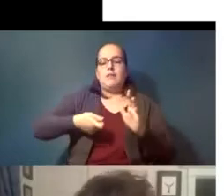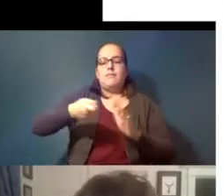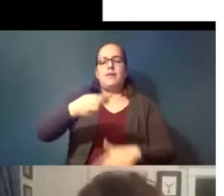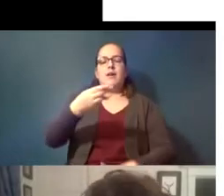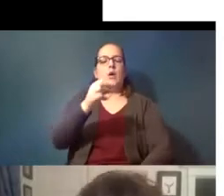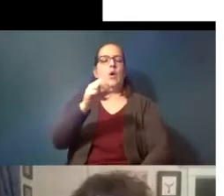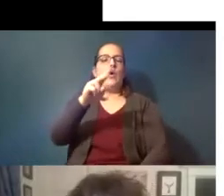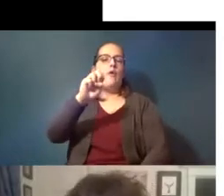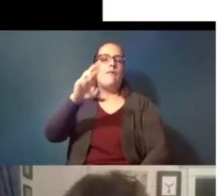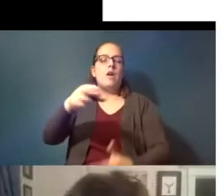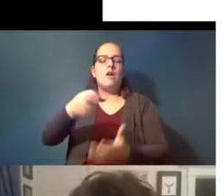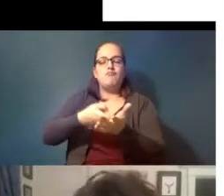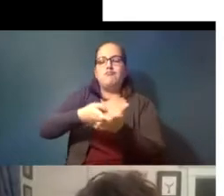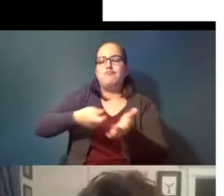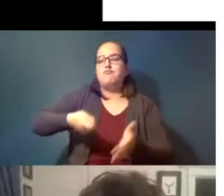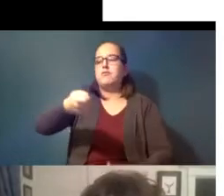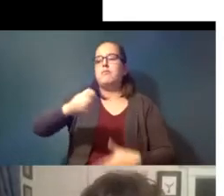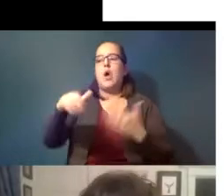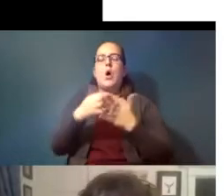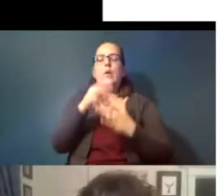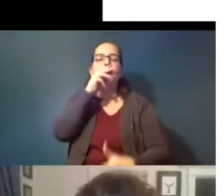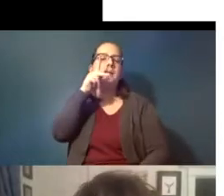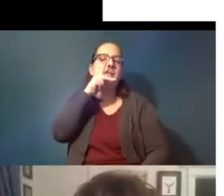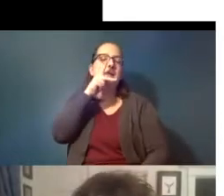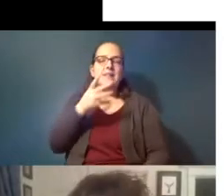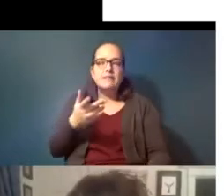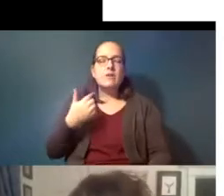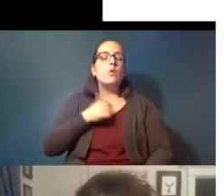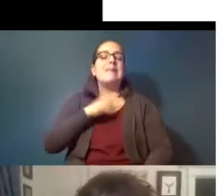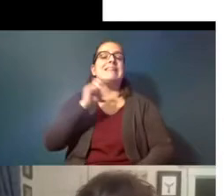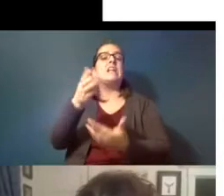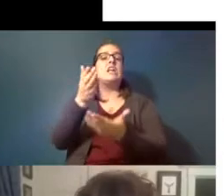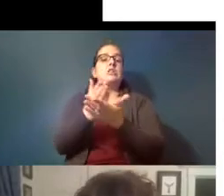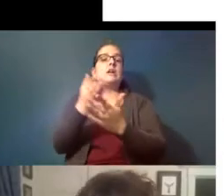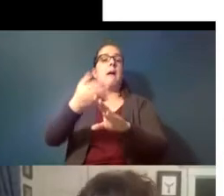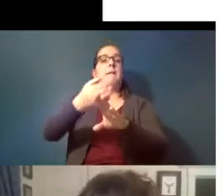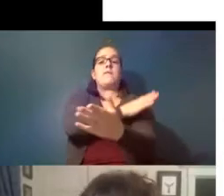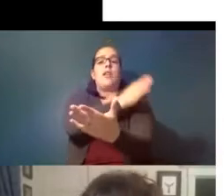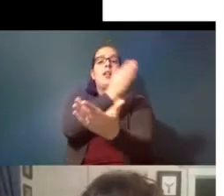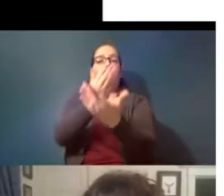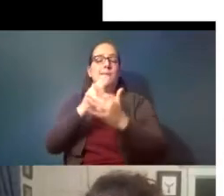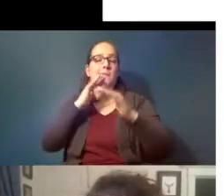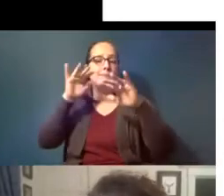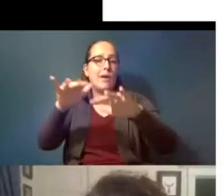and get rid of all the microplastics so we need to stop it before it gets out there many aquatic